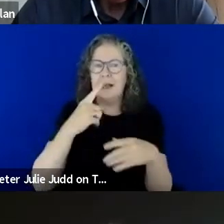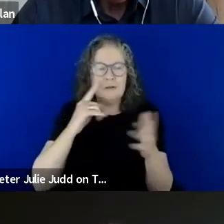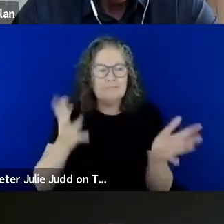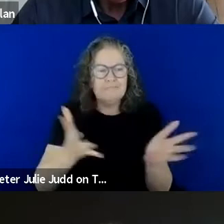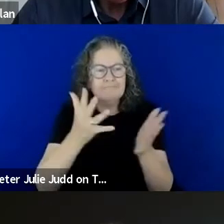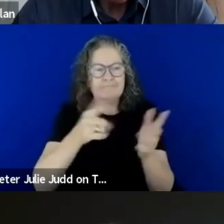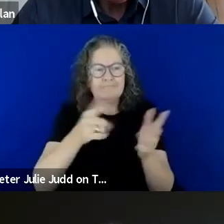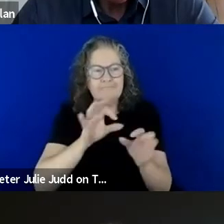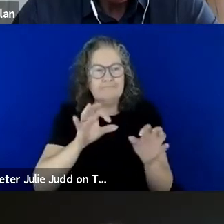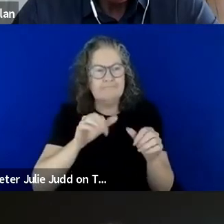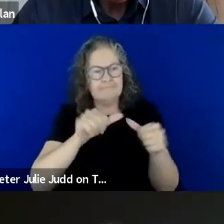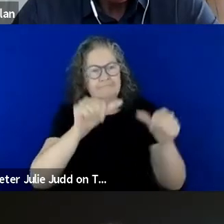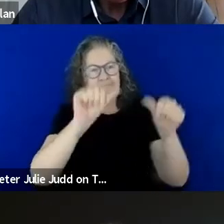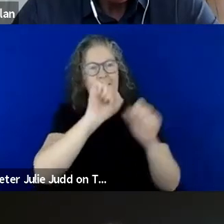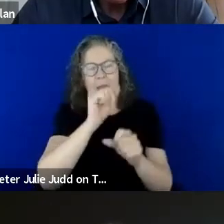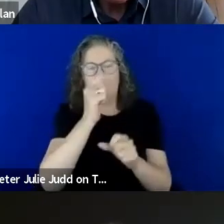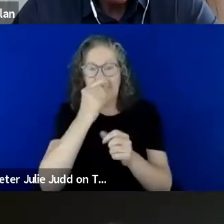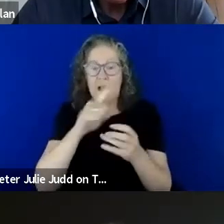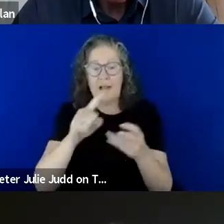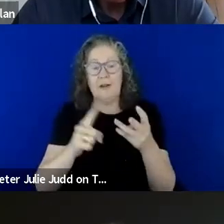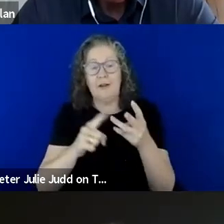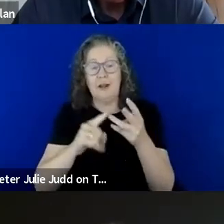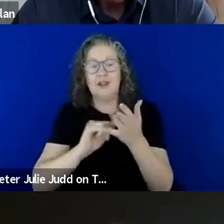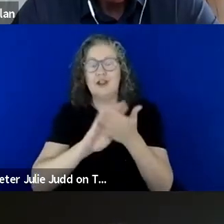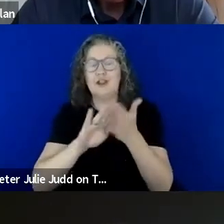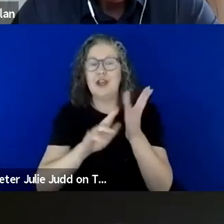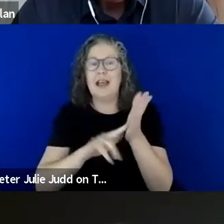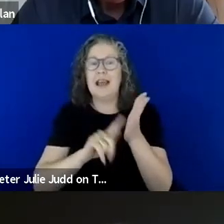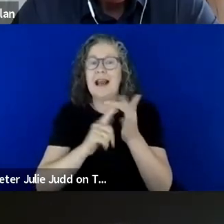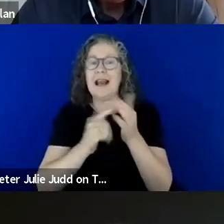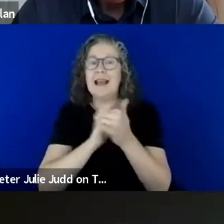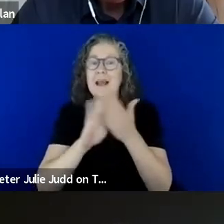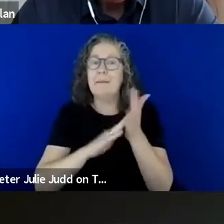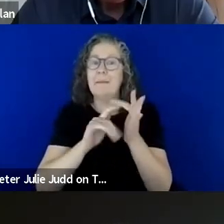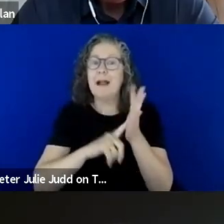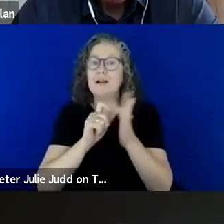Our third panelist is Shanleigh Meldrum. She's a section leader with the events and presentations